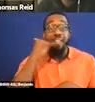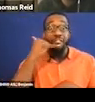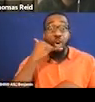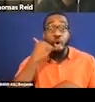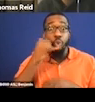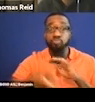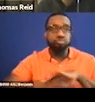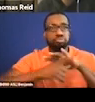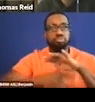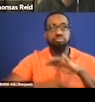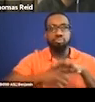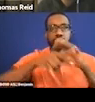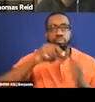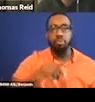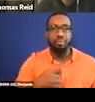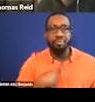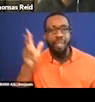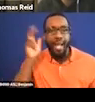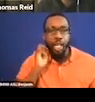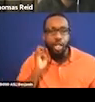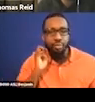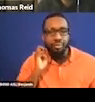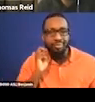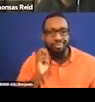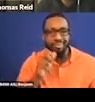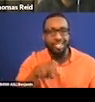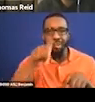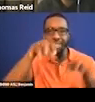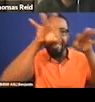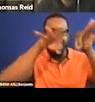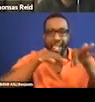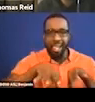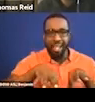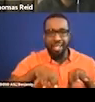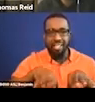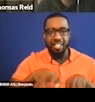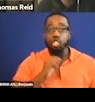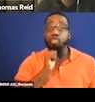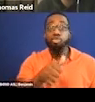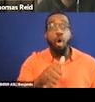Right? You don't censor. If it's important enough to be in the film, then it should be included in the description.